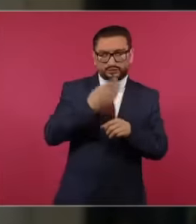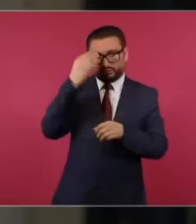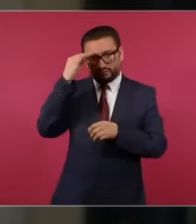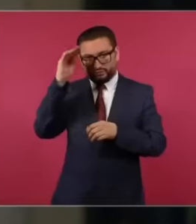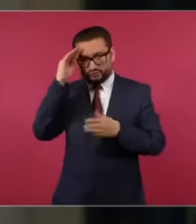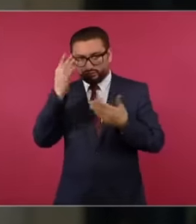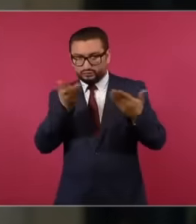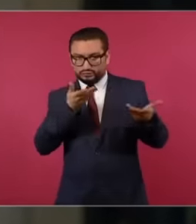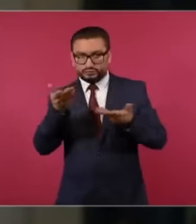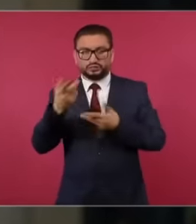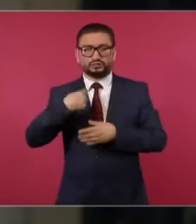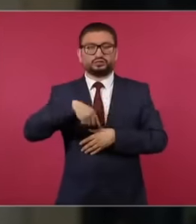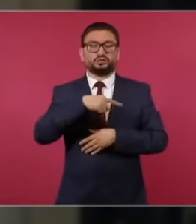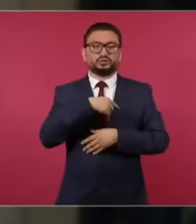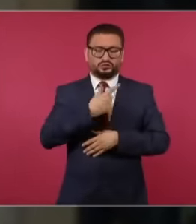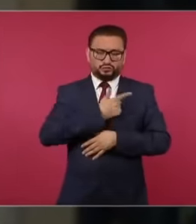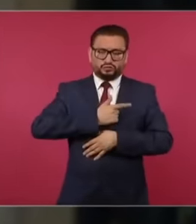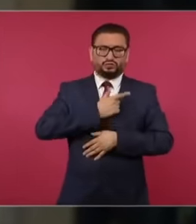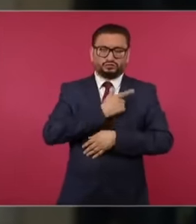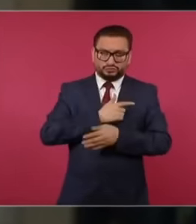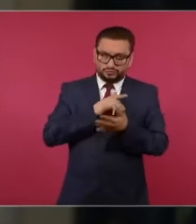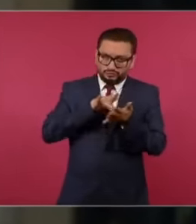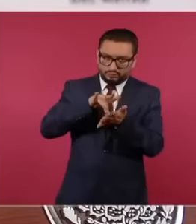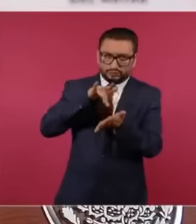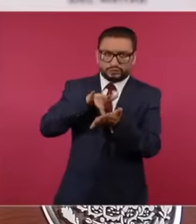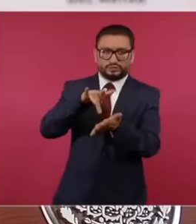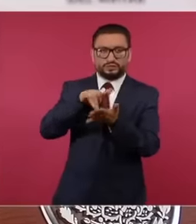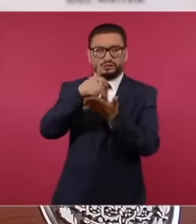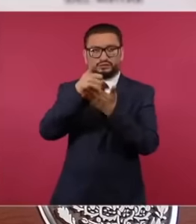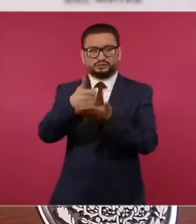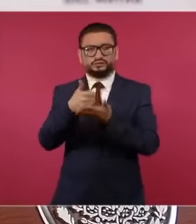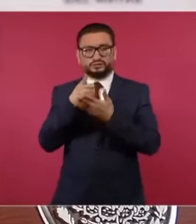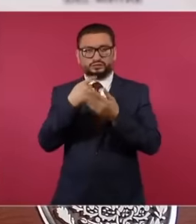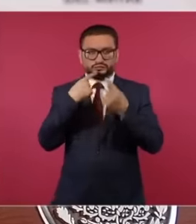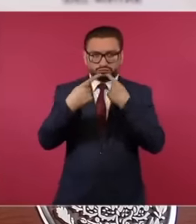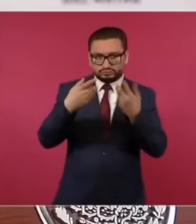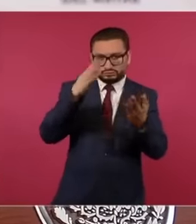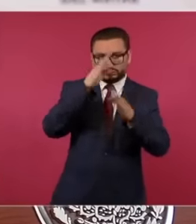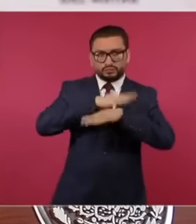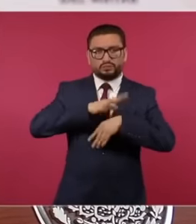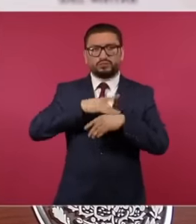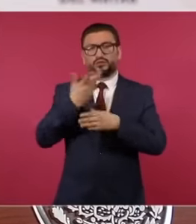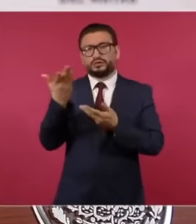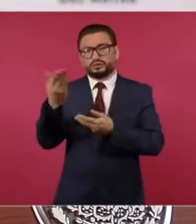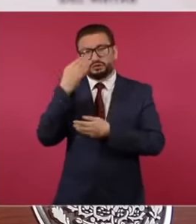we also do with great pleasure because it is about Well of our Cuban brothers and why